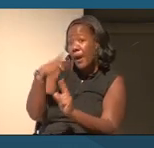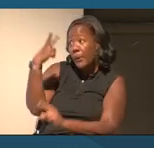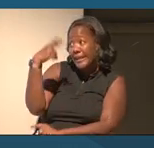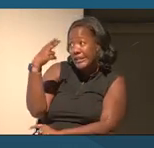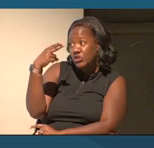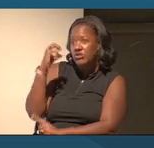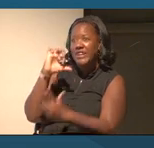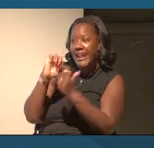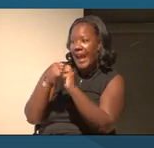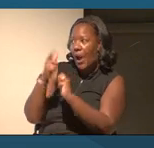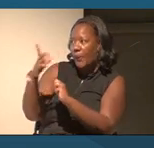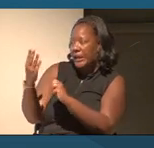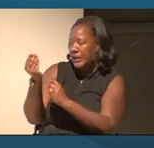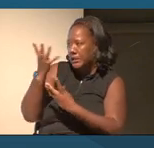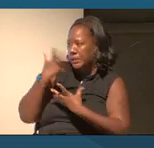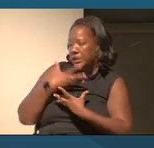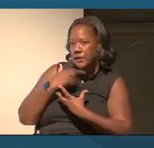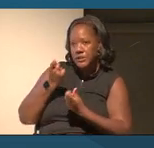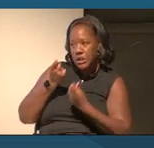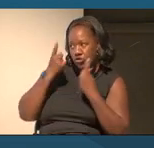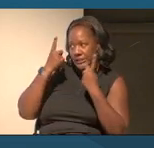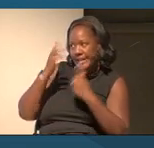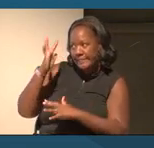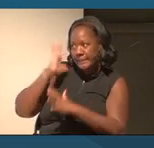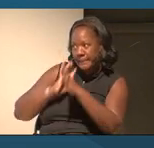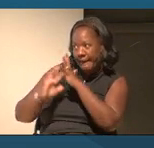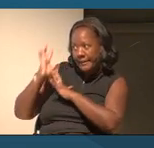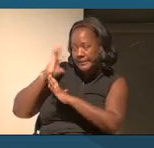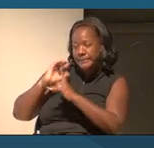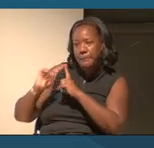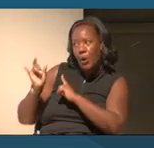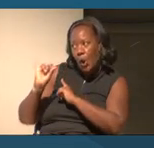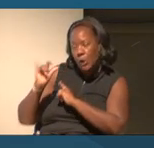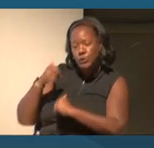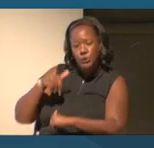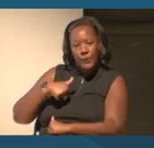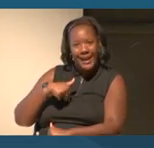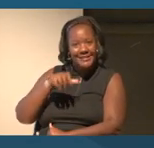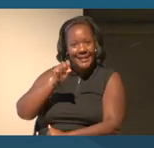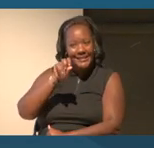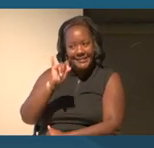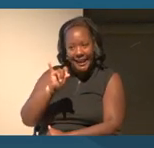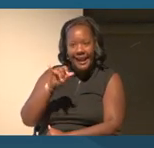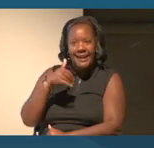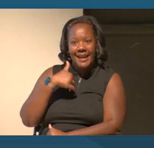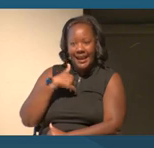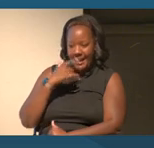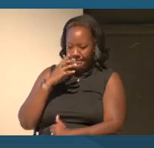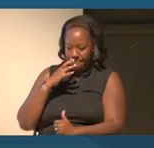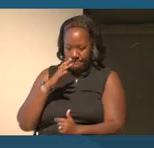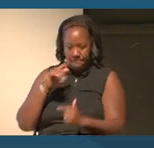of the past, but we as a Smithsonian Institution and the museum complex that we are really